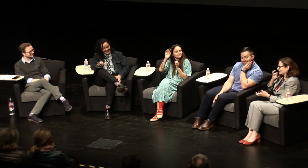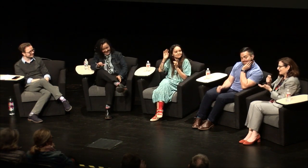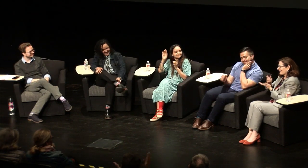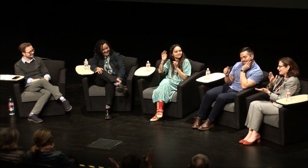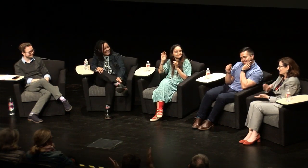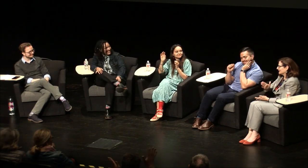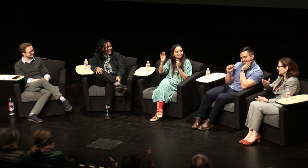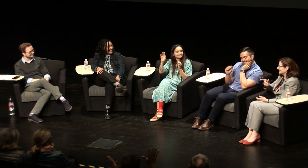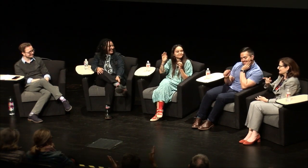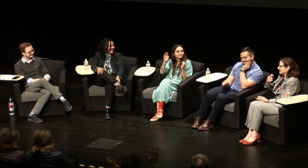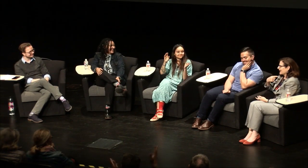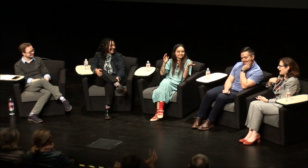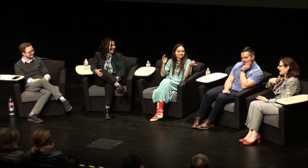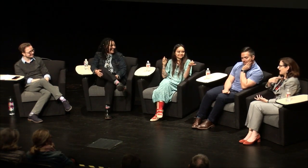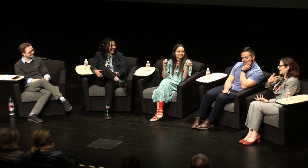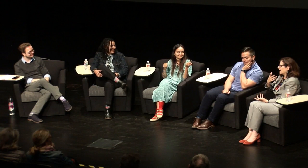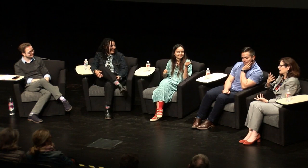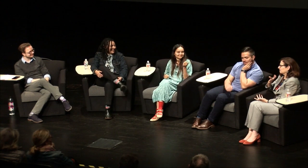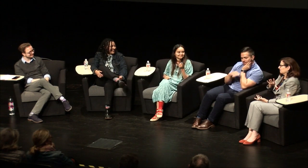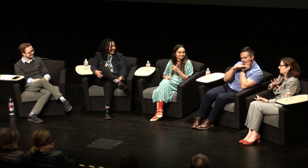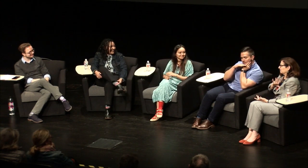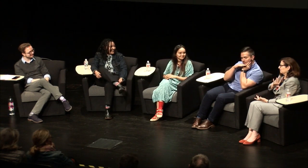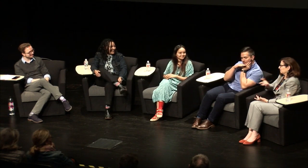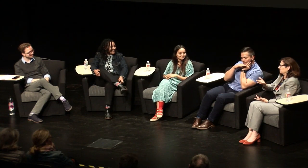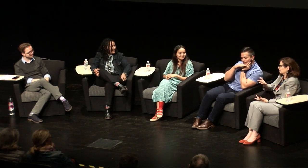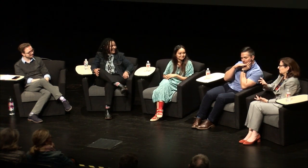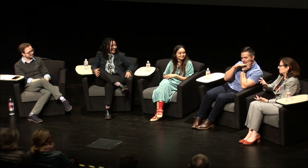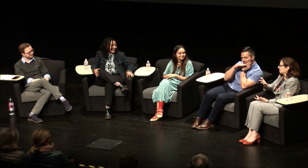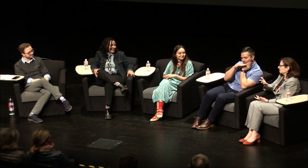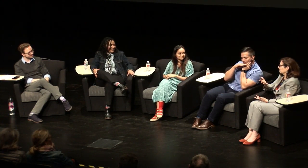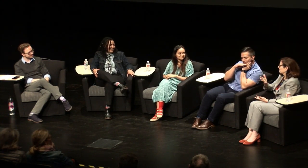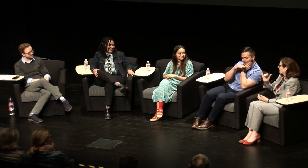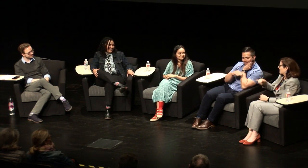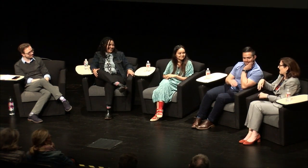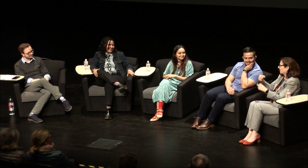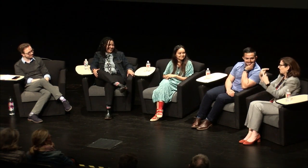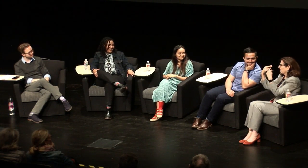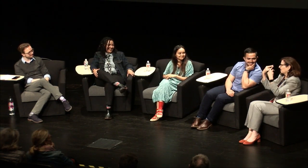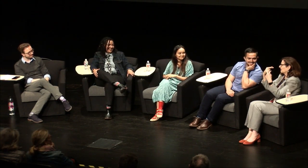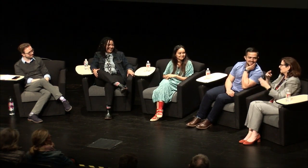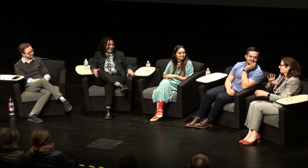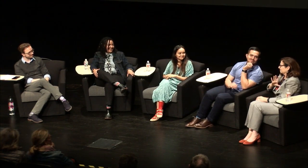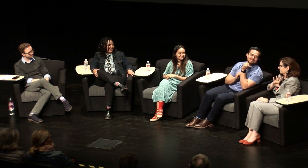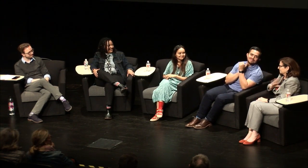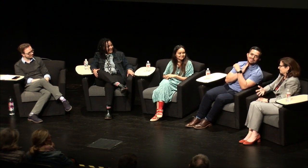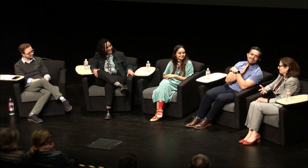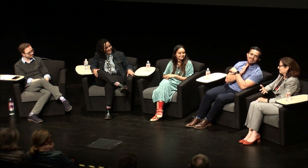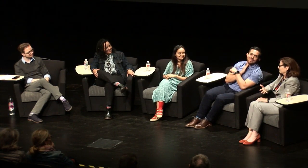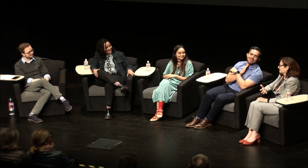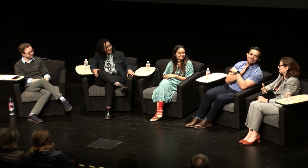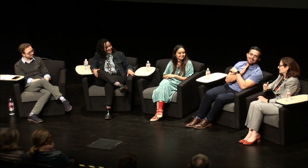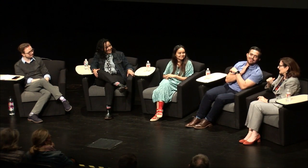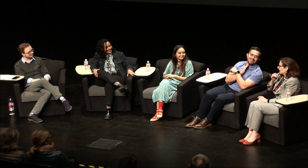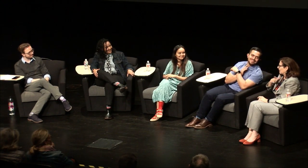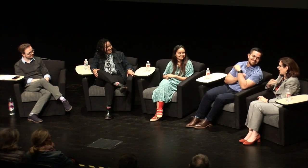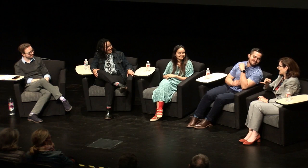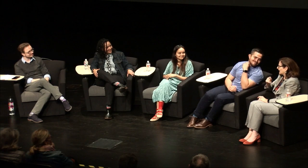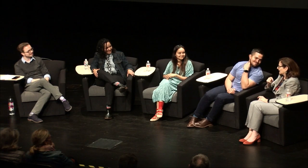liked speech therapy. I really hated it I hated them being so close to you I